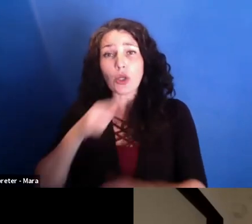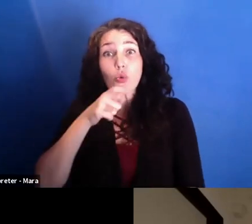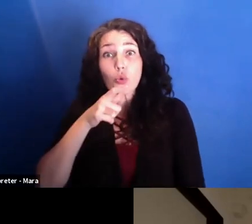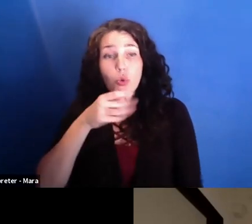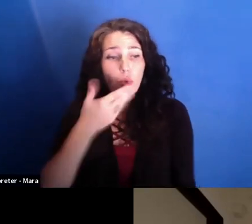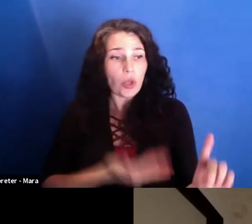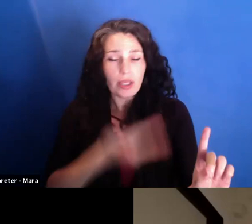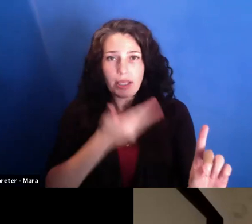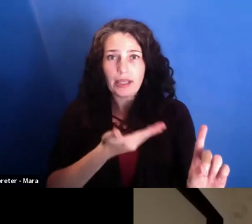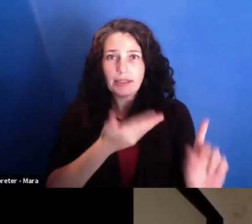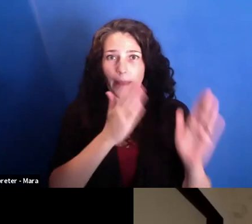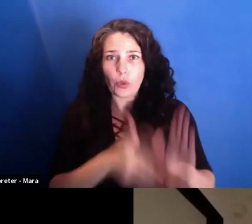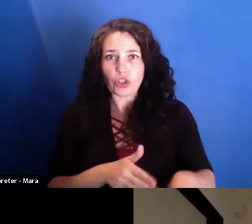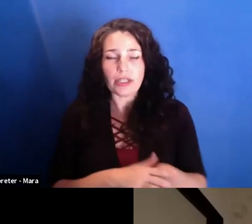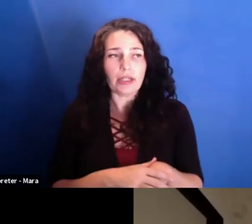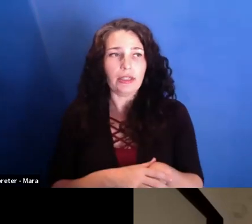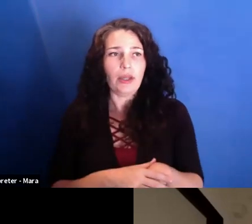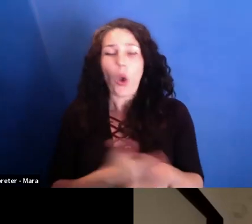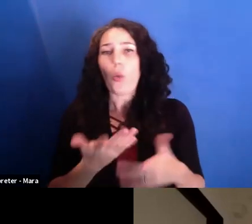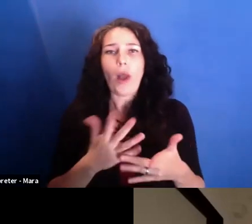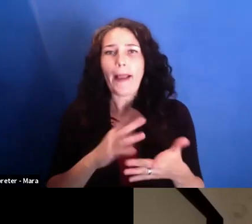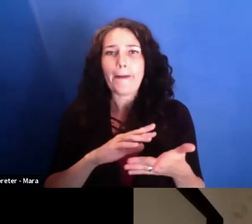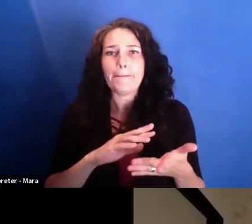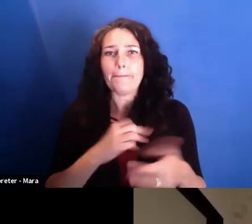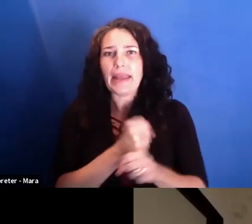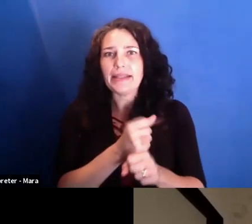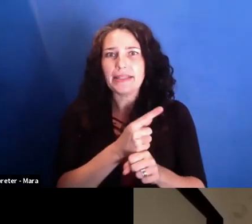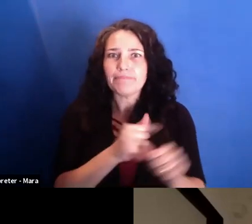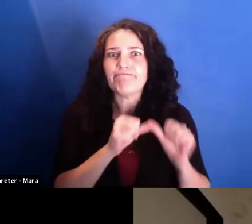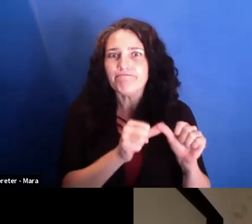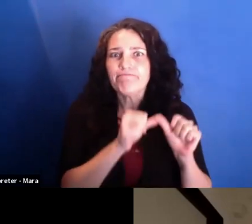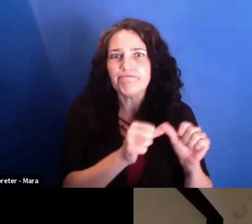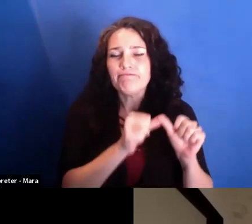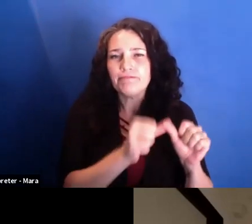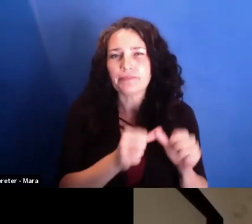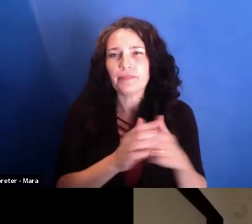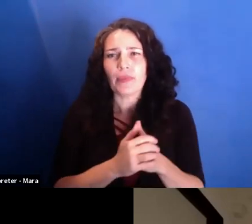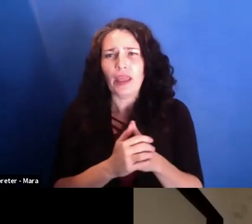Are you thinking about that even as you're filming? Or do you just try to not think about that and just let the moments happen in front of the camera?